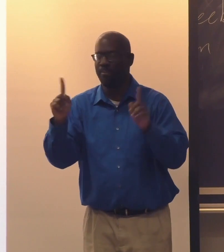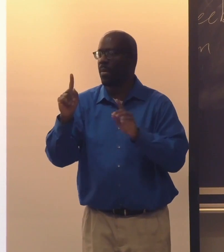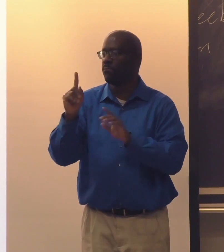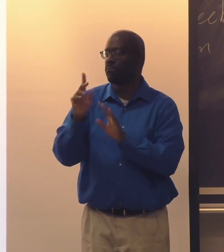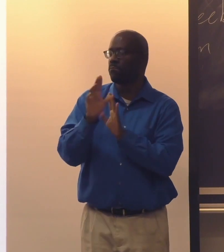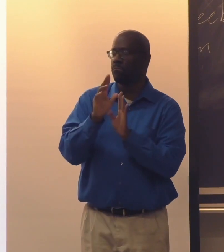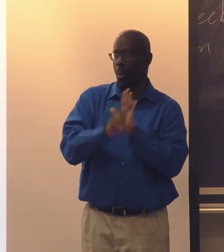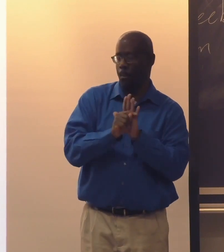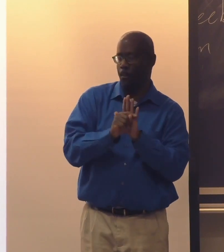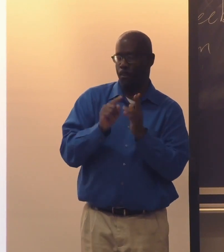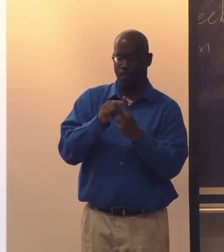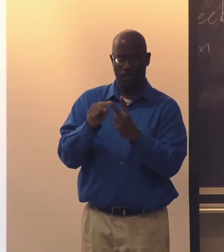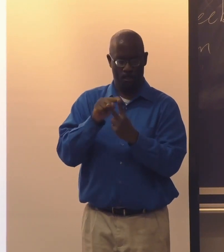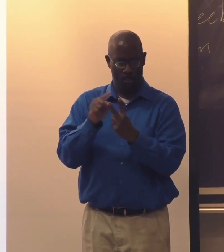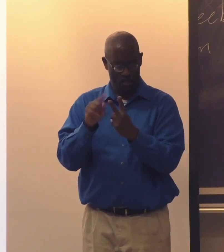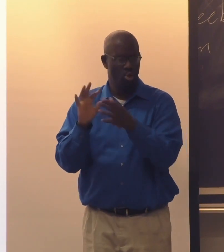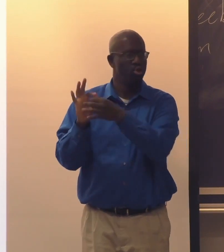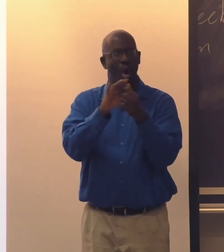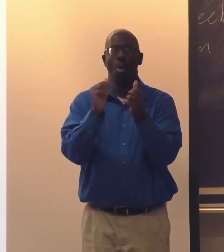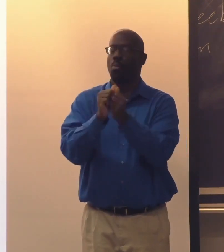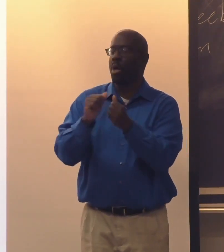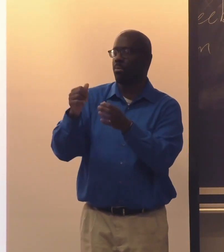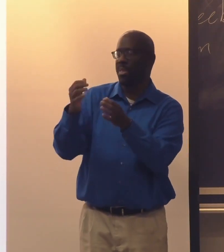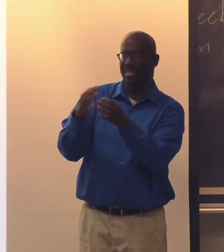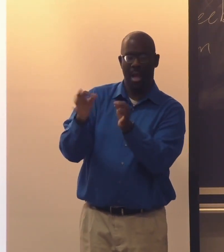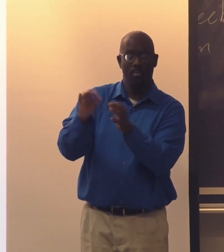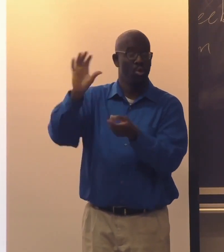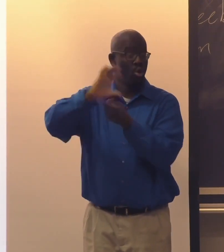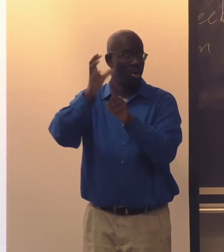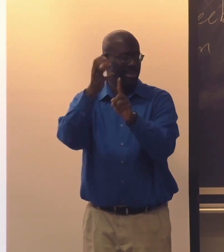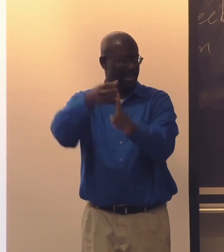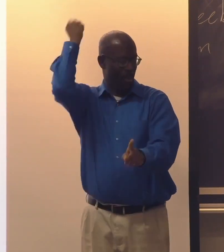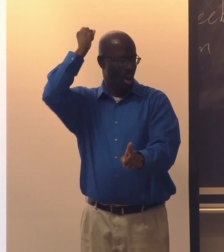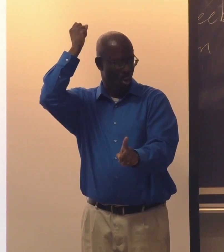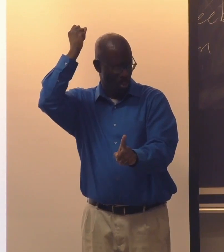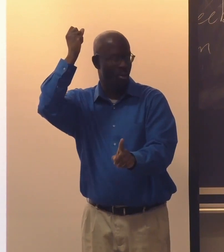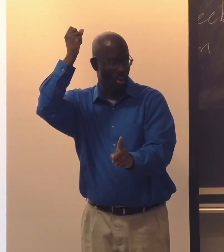I want to show you two different videos, clips, about language